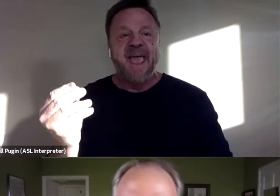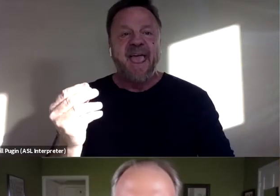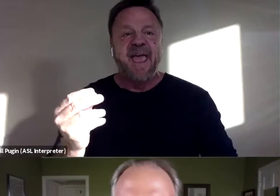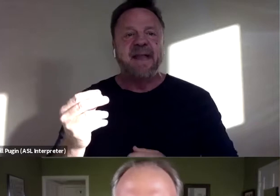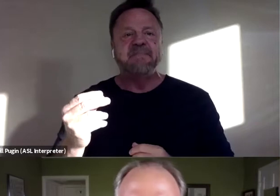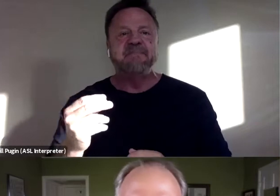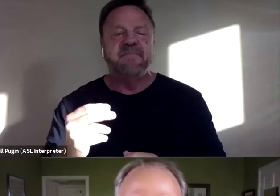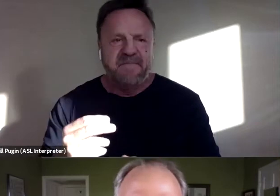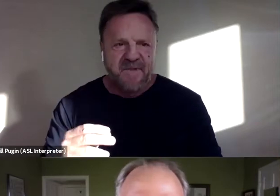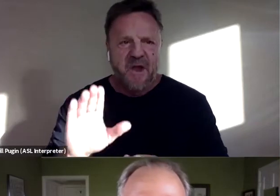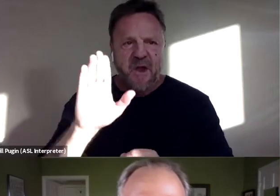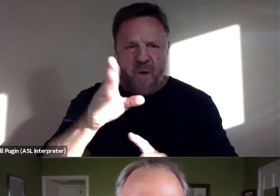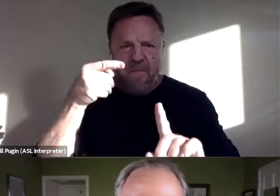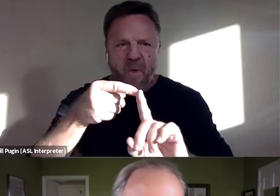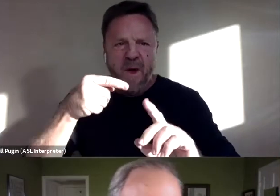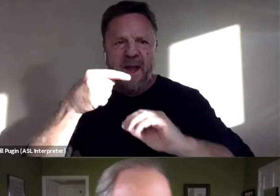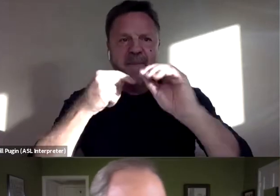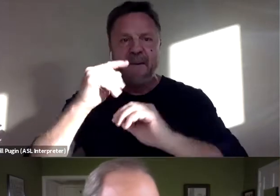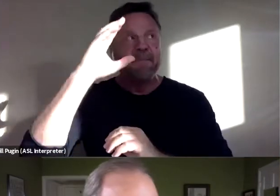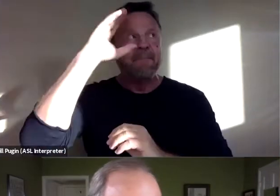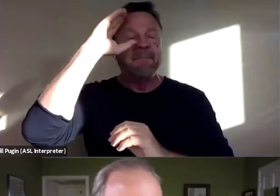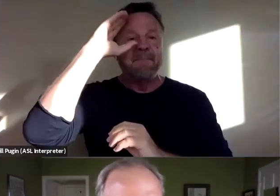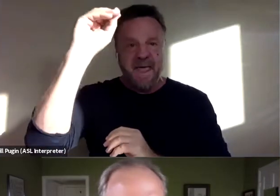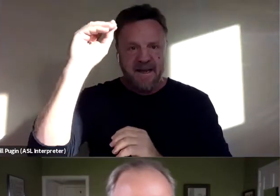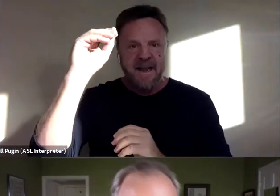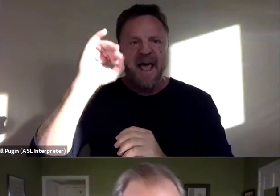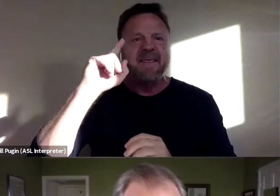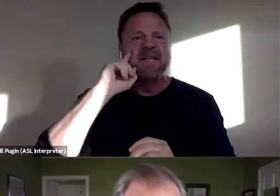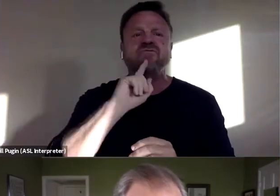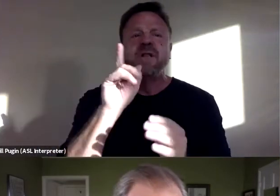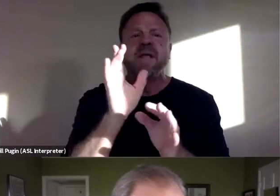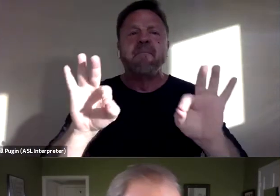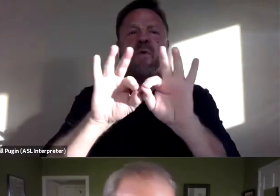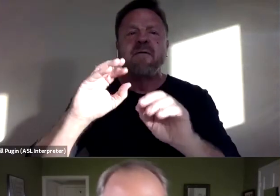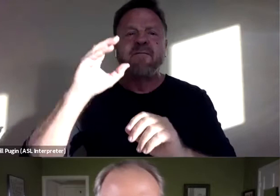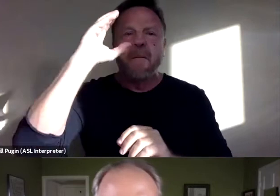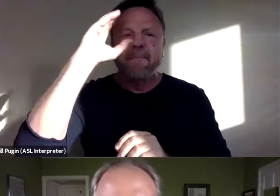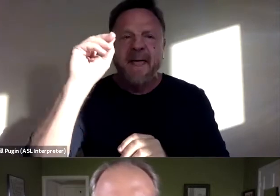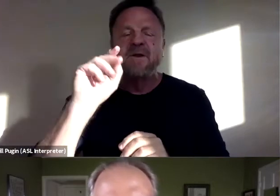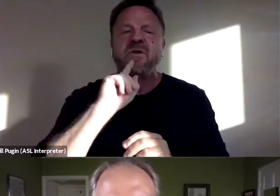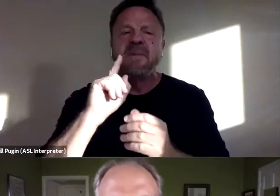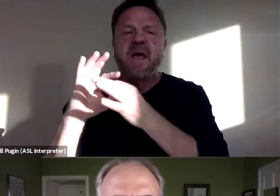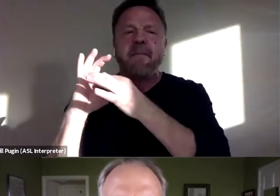your point earlier about men. I think it's really important for men to actually be a part of telling our stories.